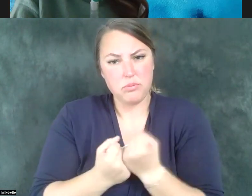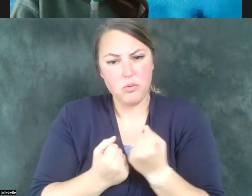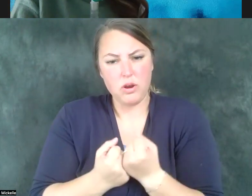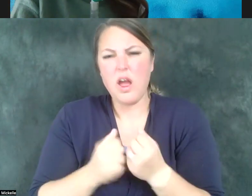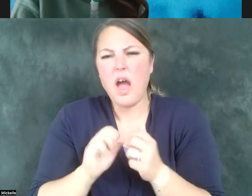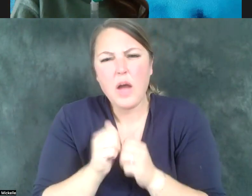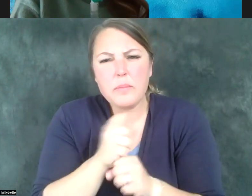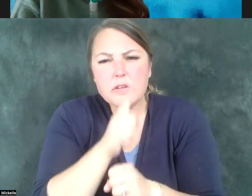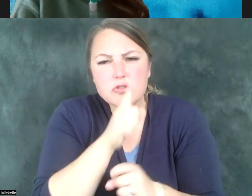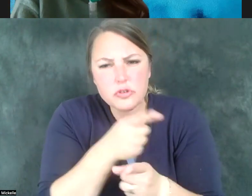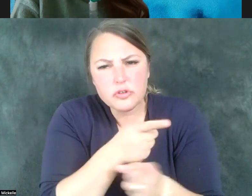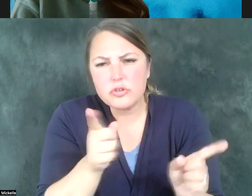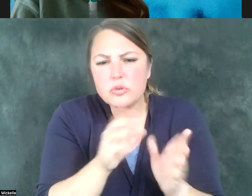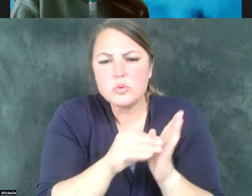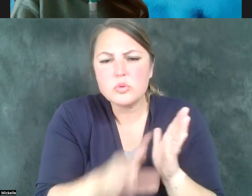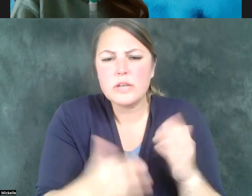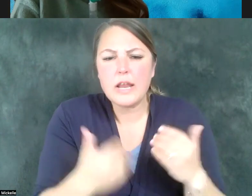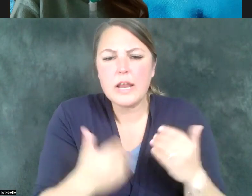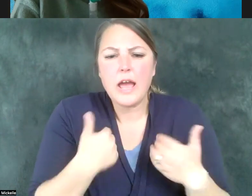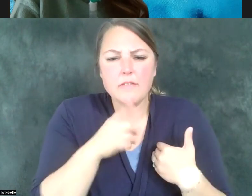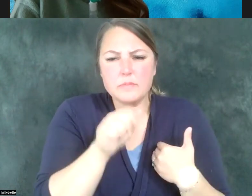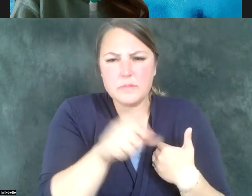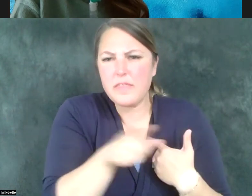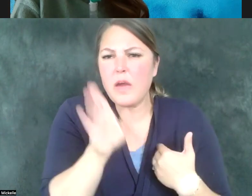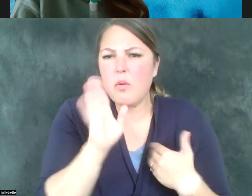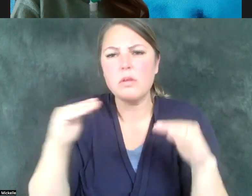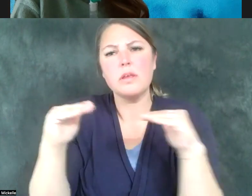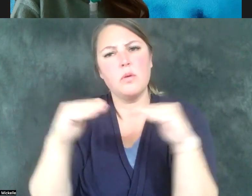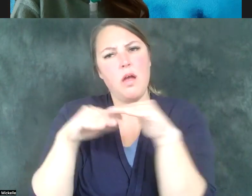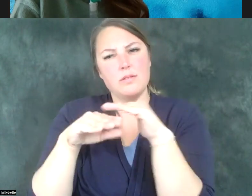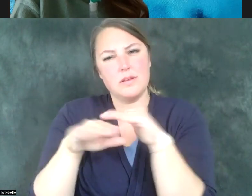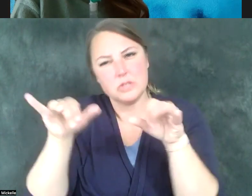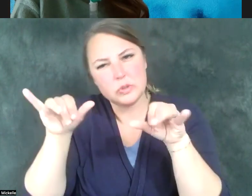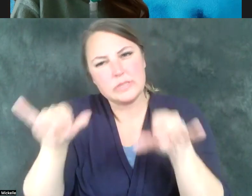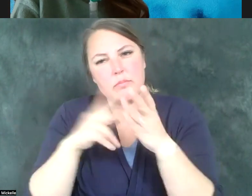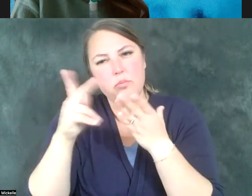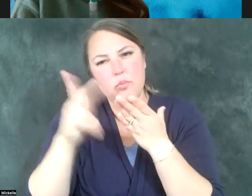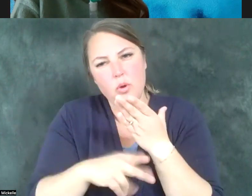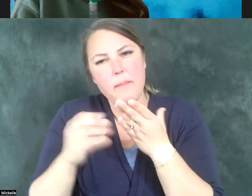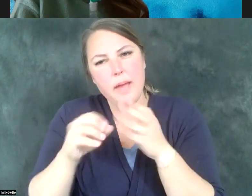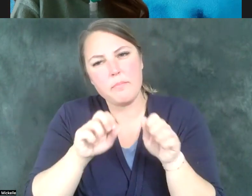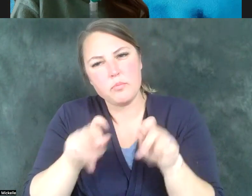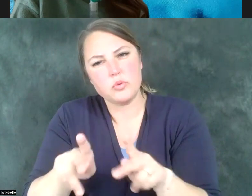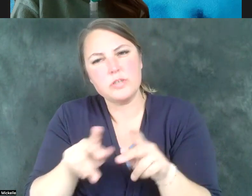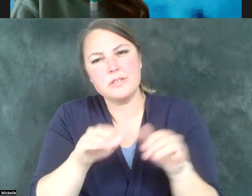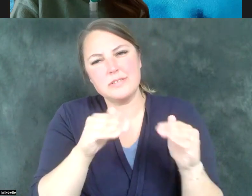disabilities have equal access to the same programs and opportunities as the non disabled peers?